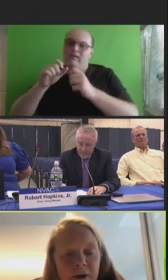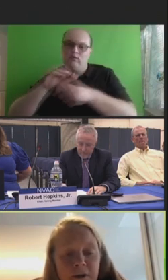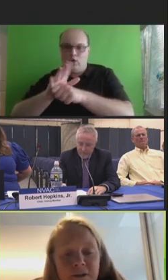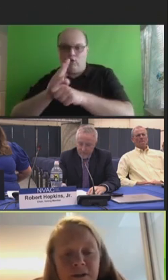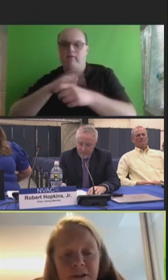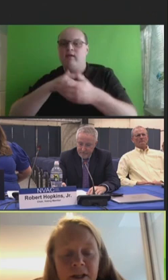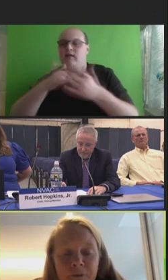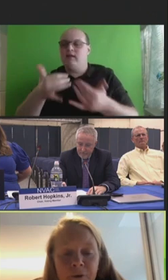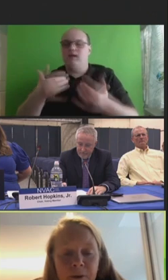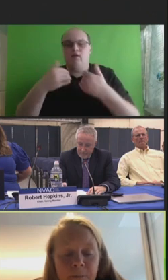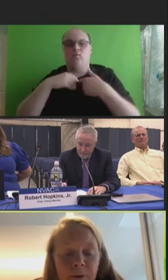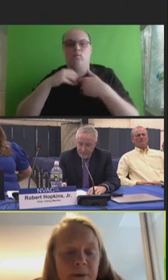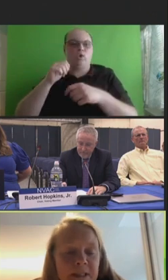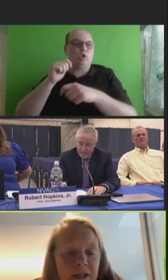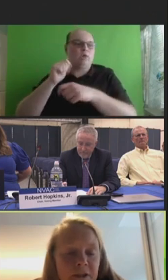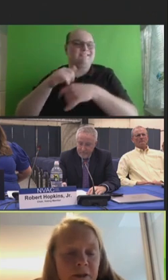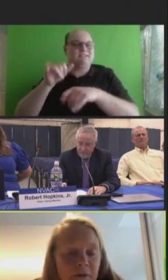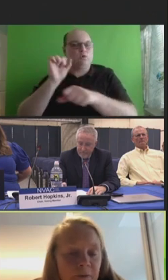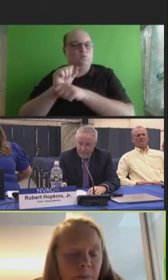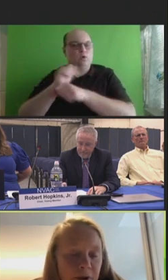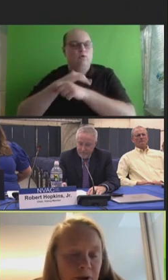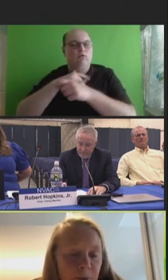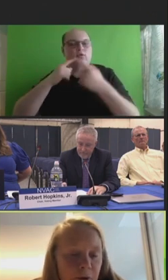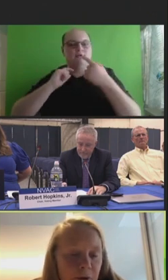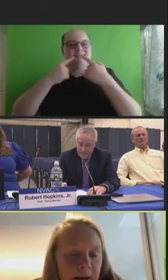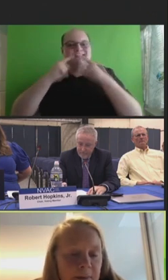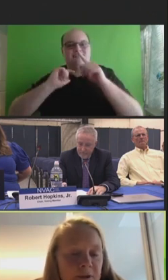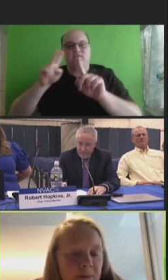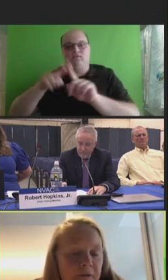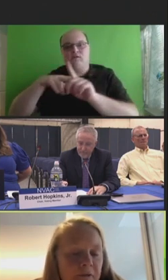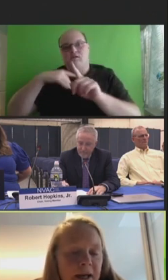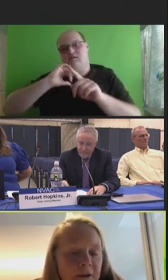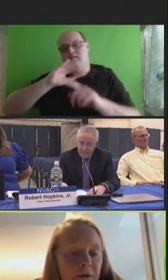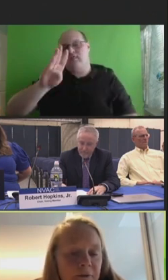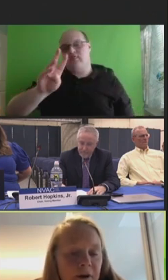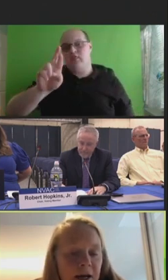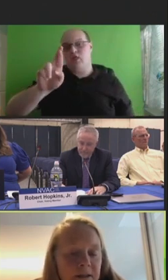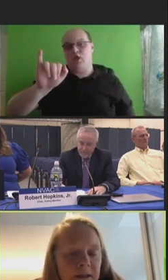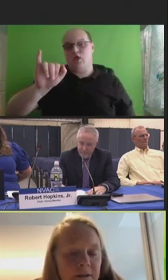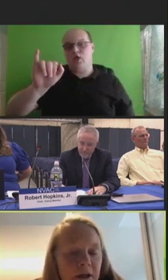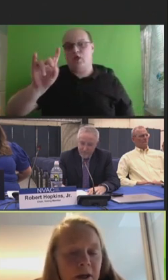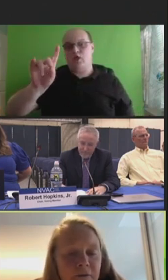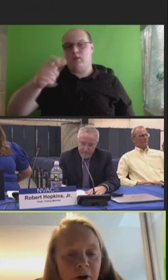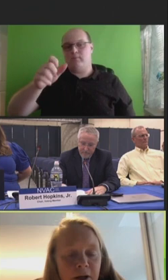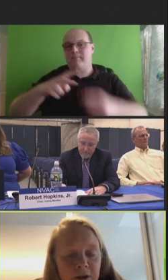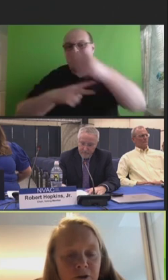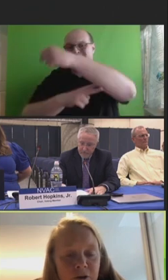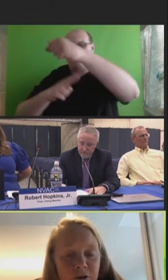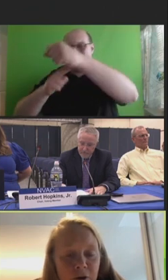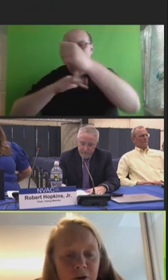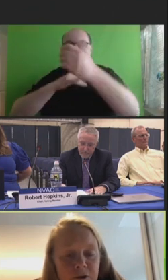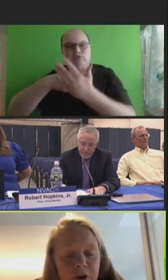working on successful implementation of the bridge program to provide COVID vaccine for